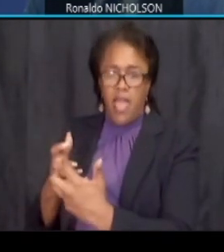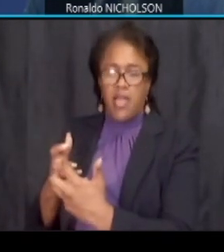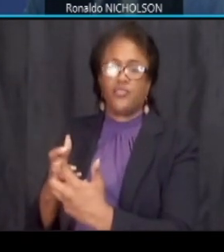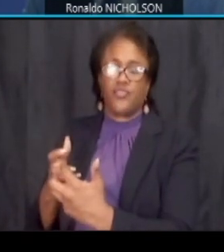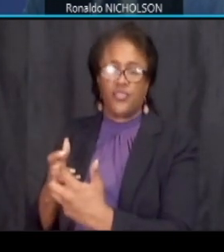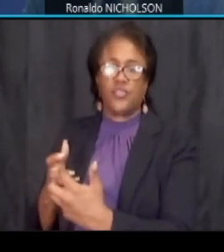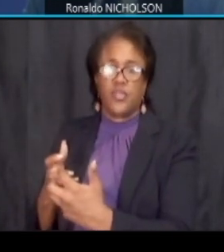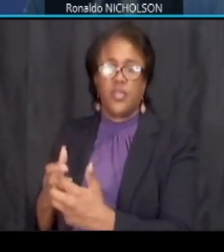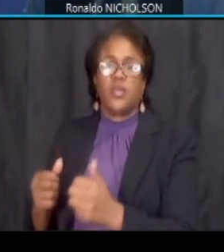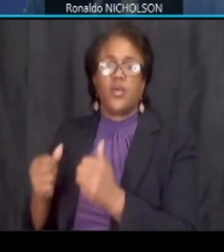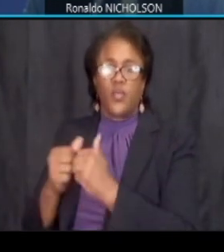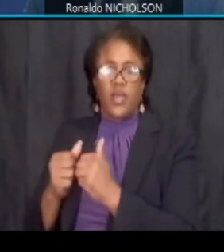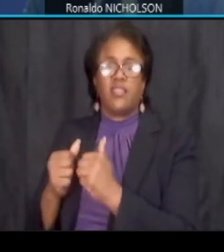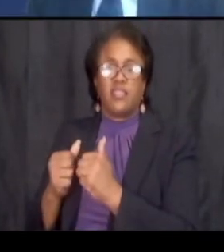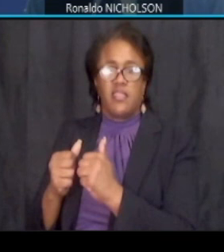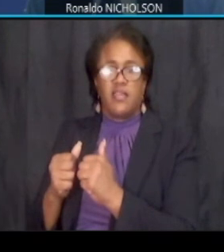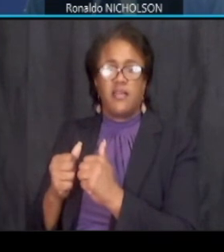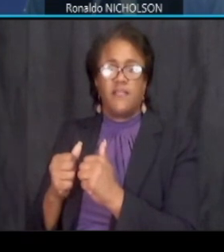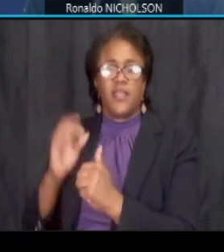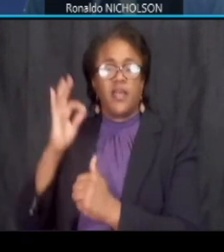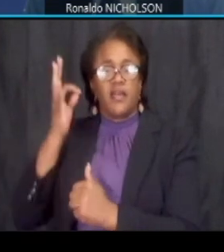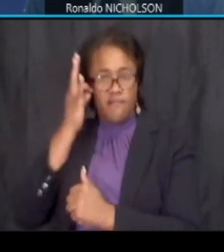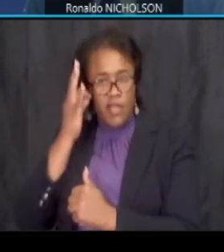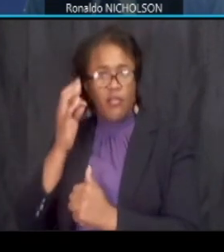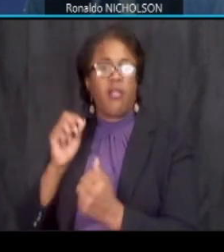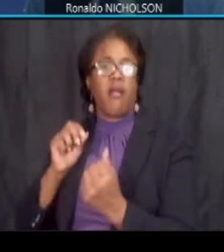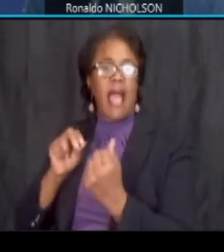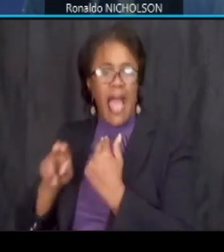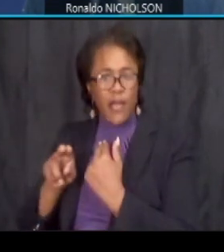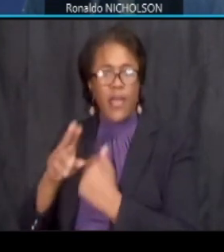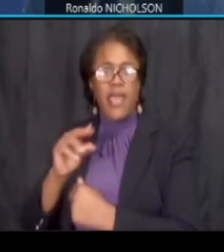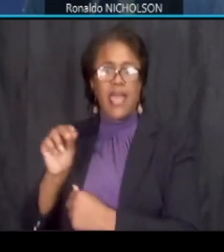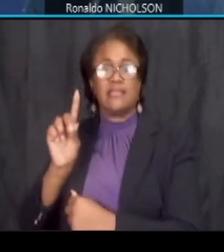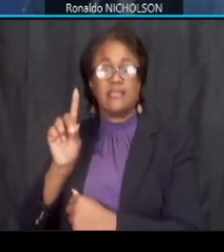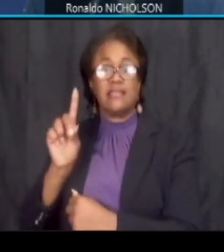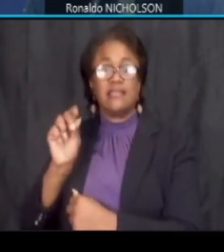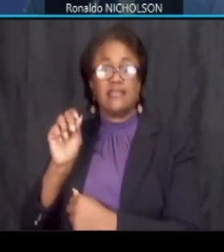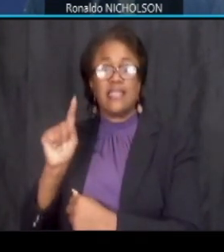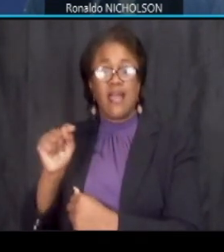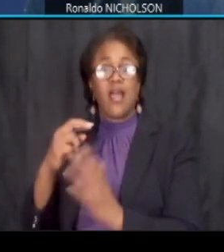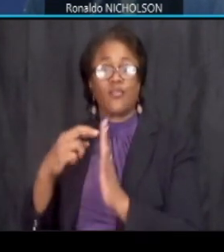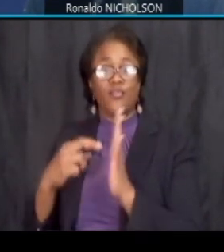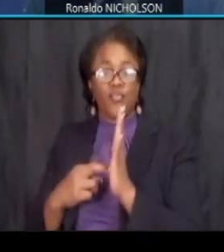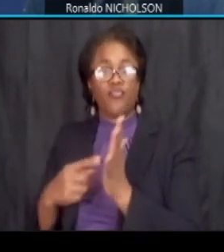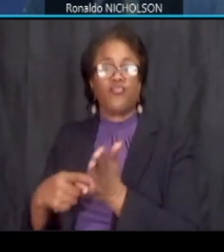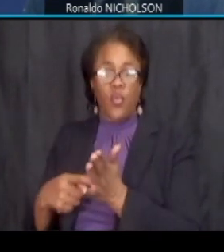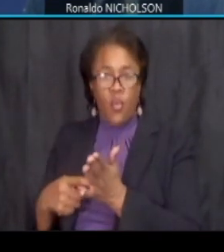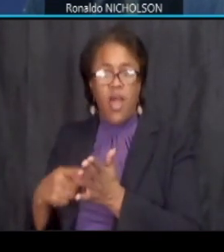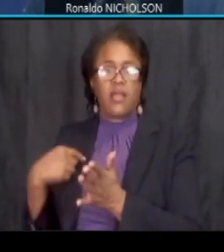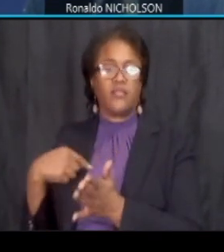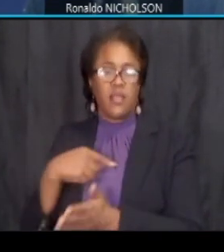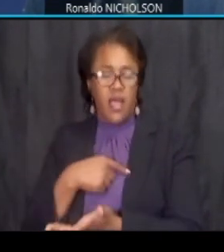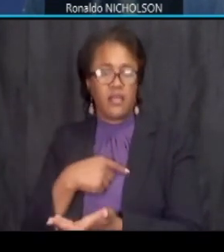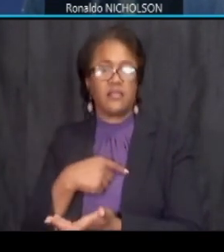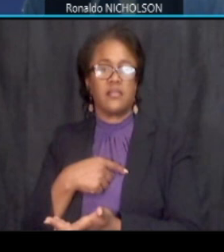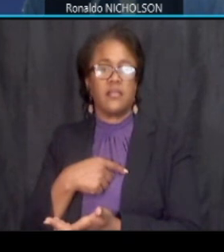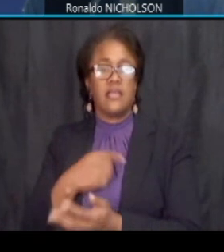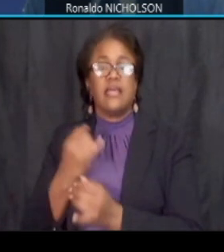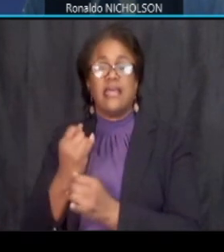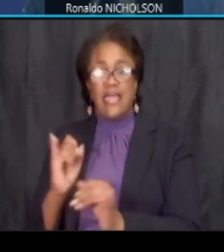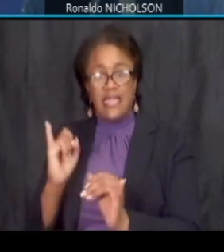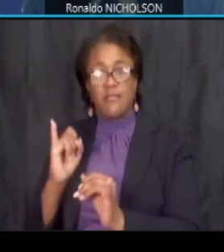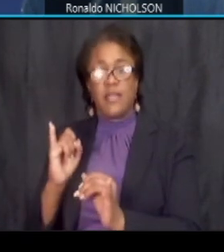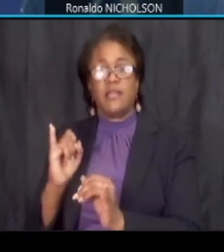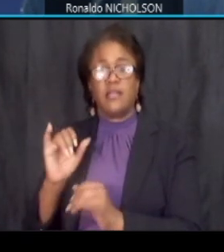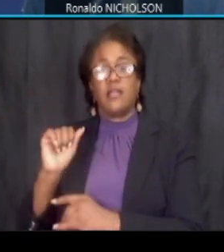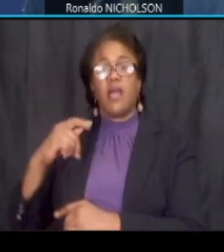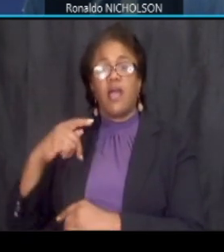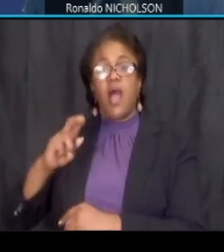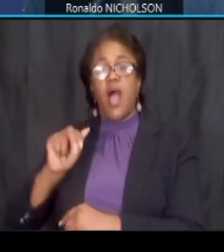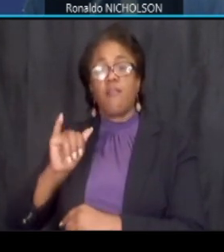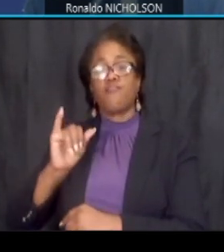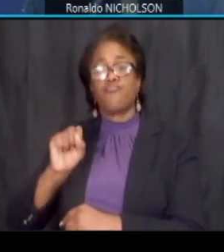with uh federal highway indeed guidelines which requires a independent appraisal of the